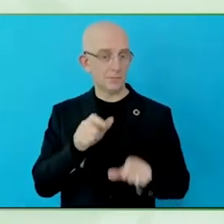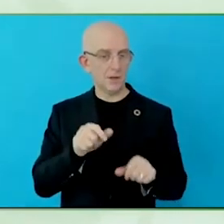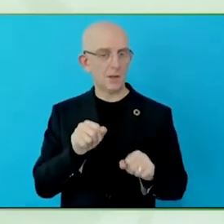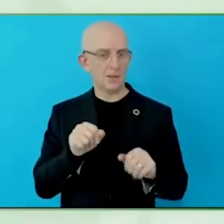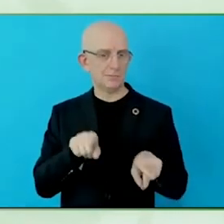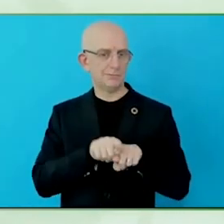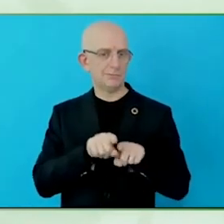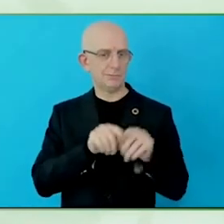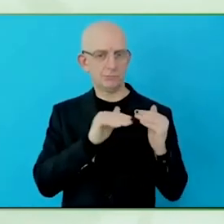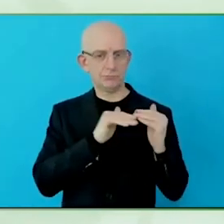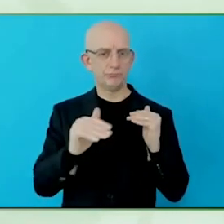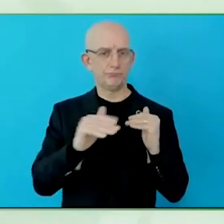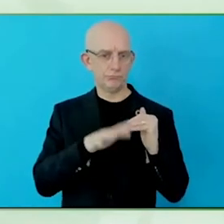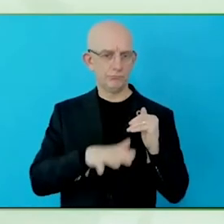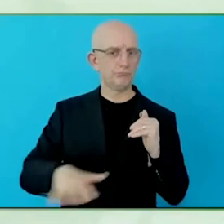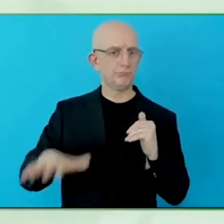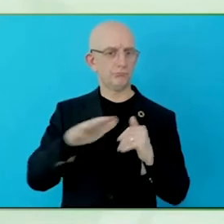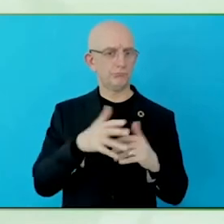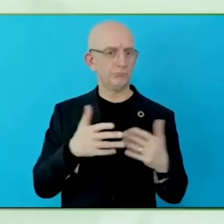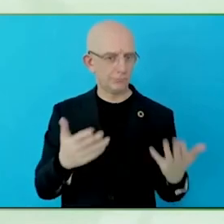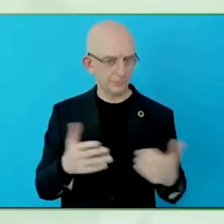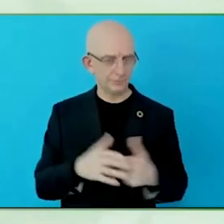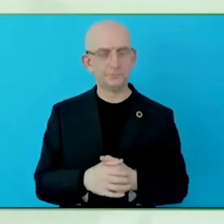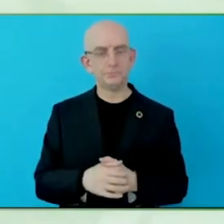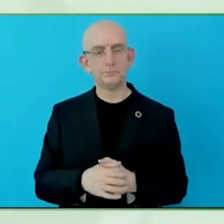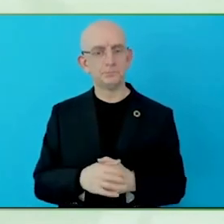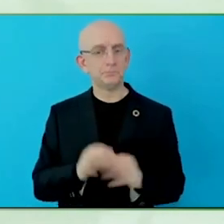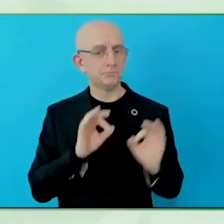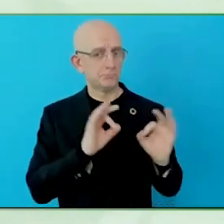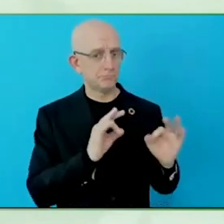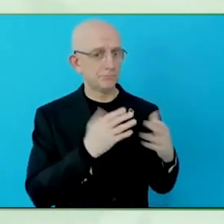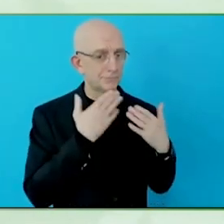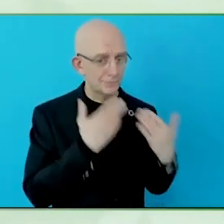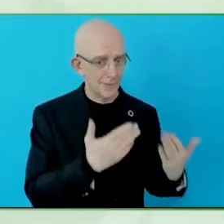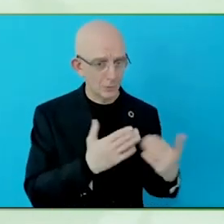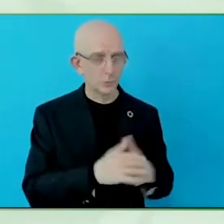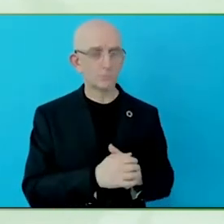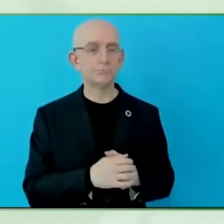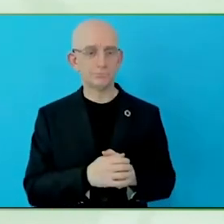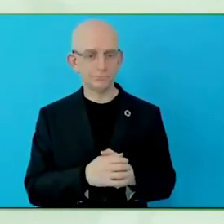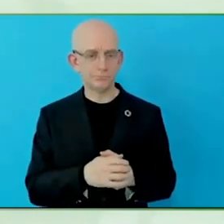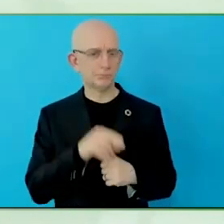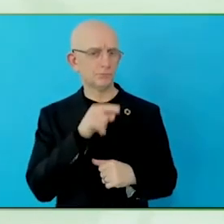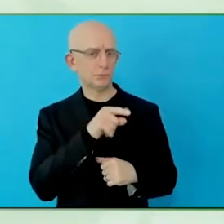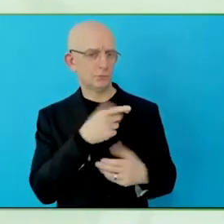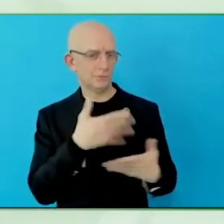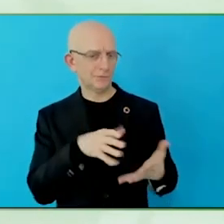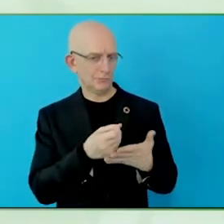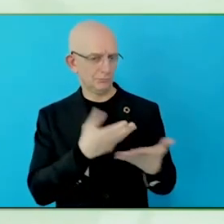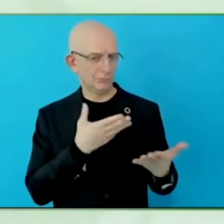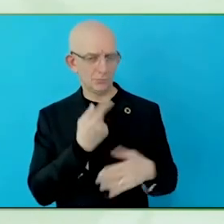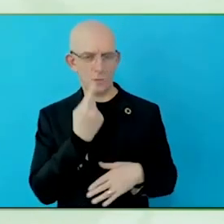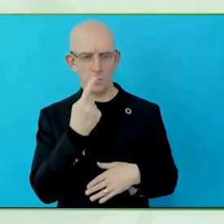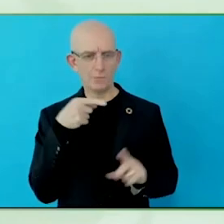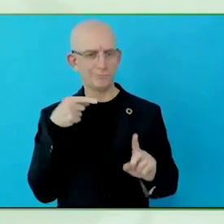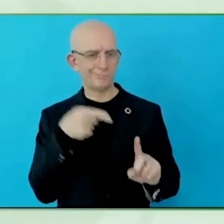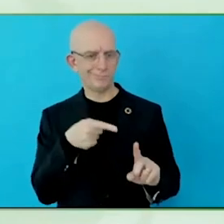but I think it's really important, especially for Bianca, not you